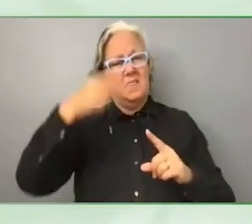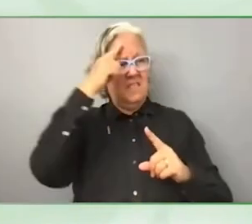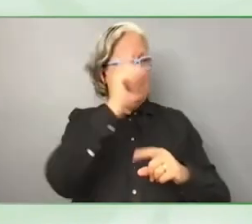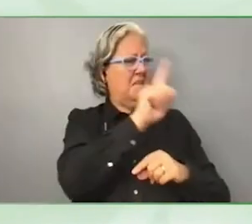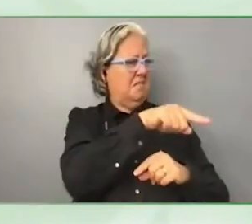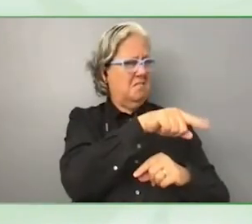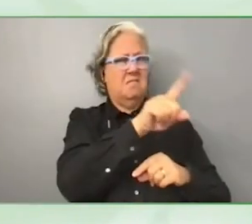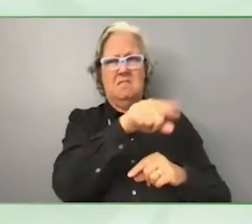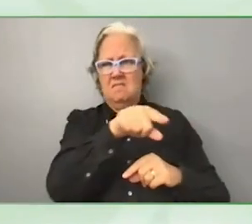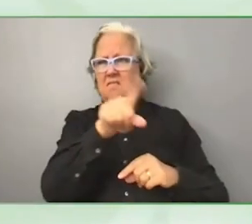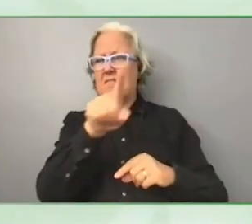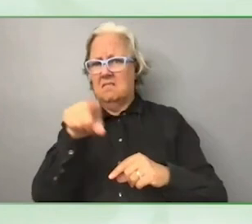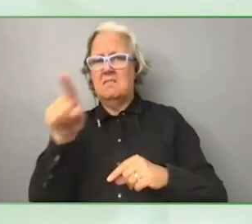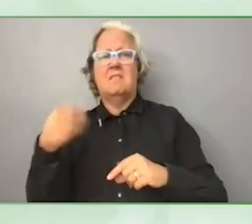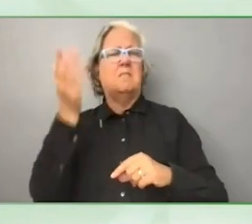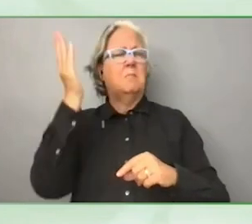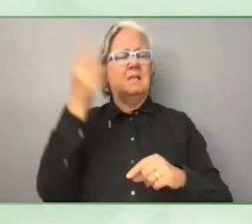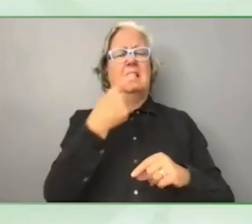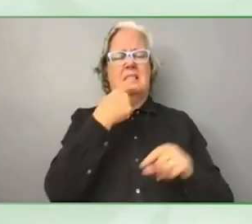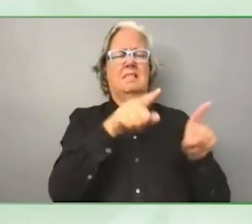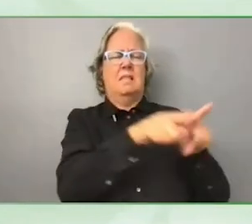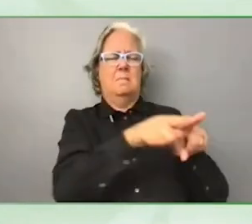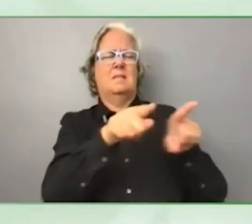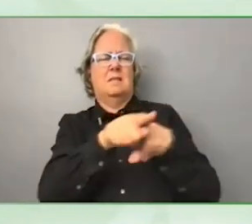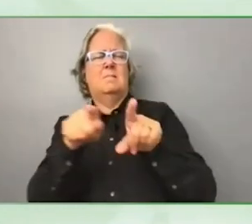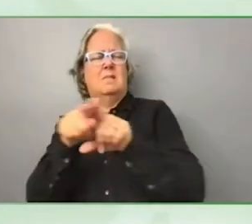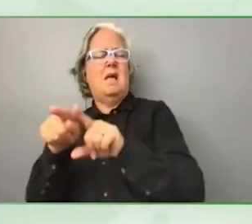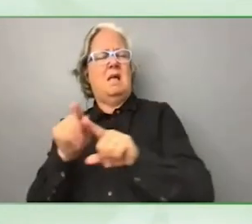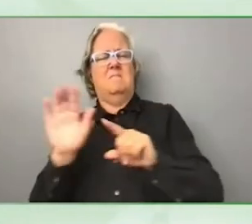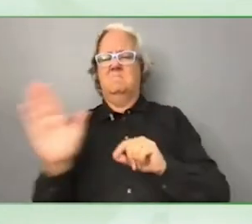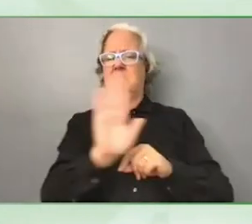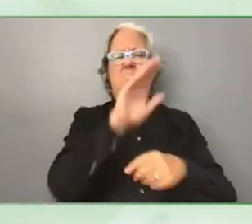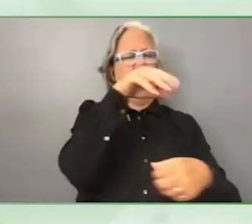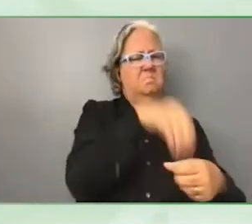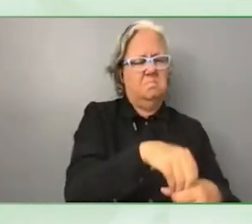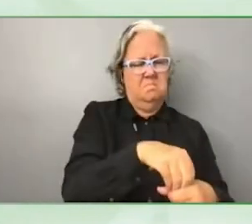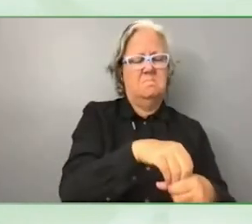important piece of what we do and it is interesting because you bring